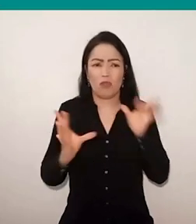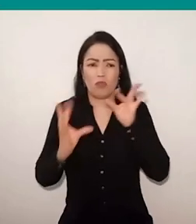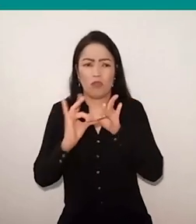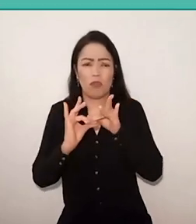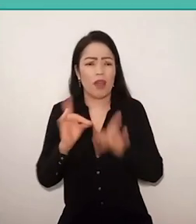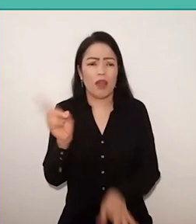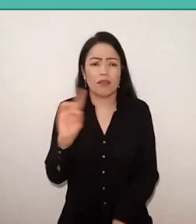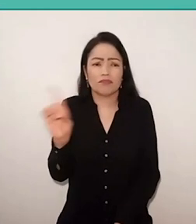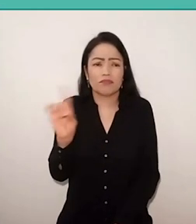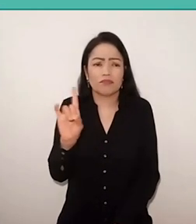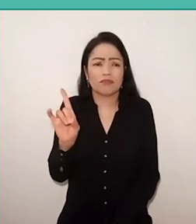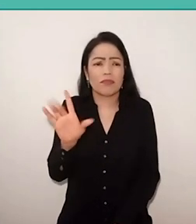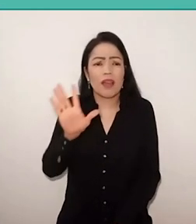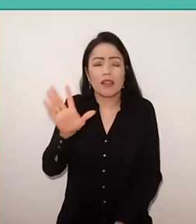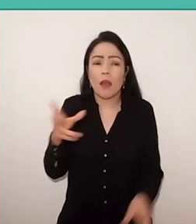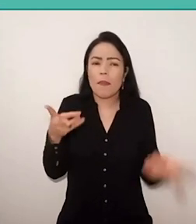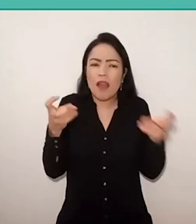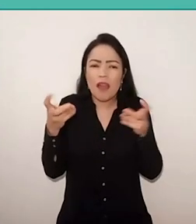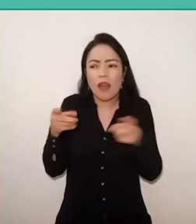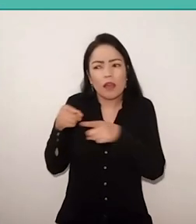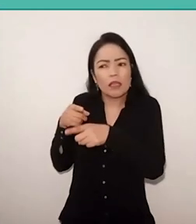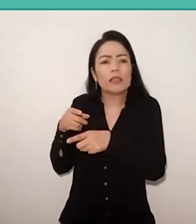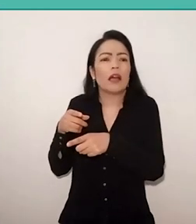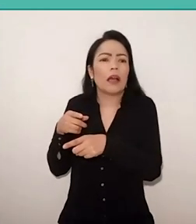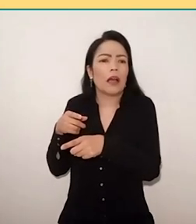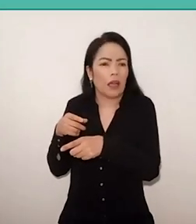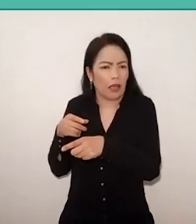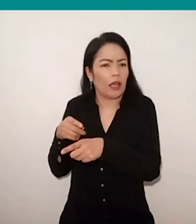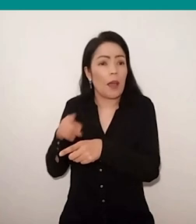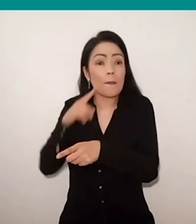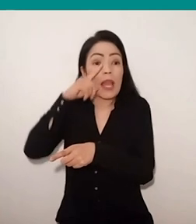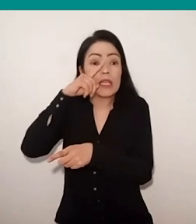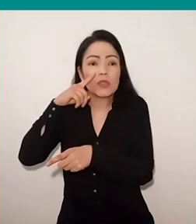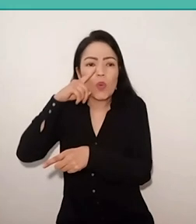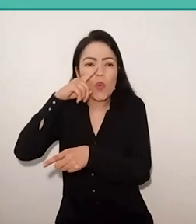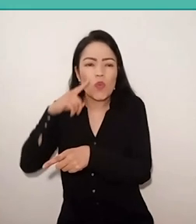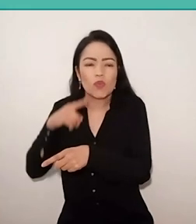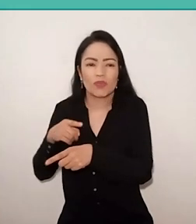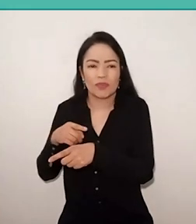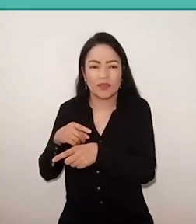but it's because they noticed the danger of his work. I think Akkari highlighted well this thing now.